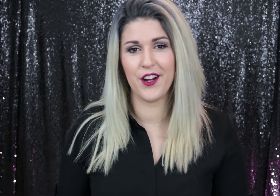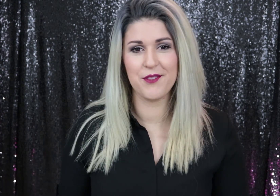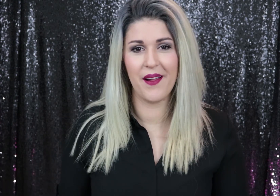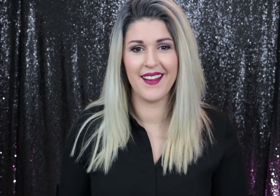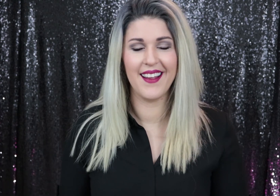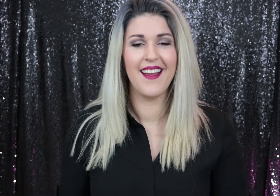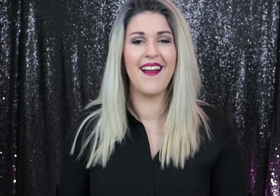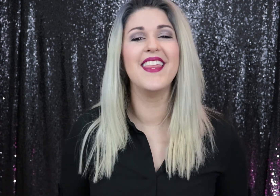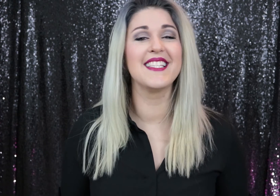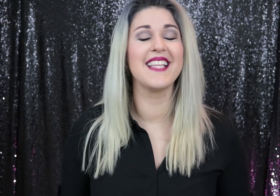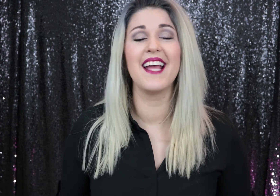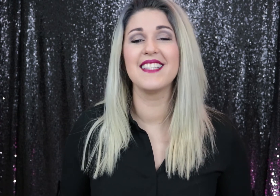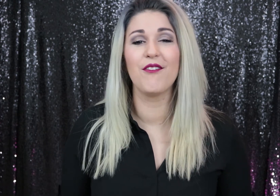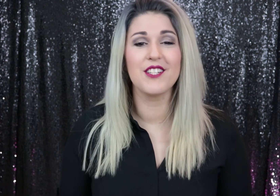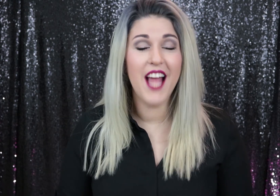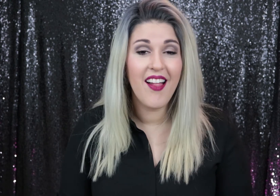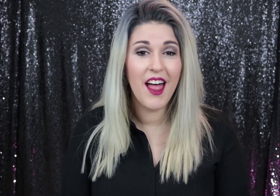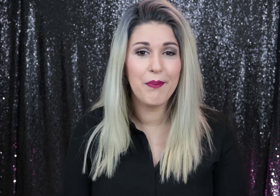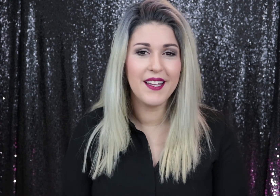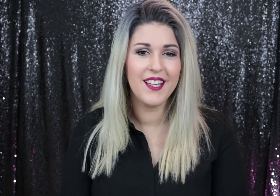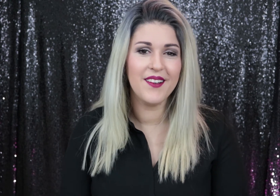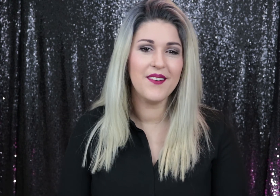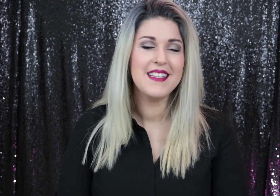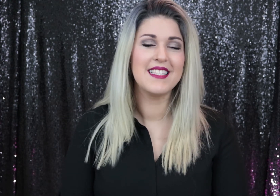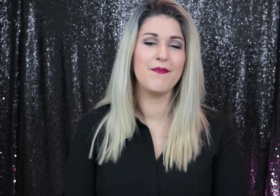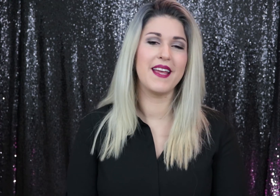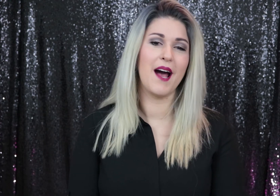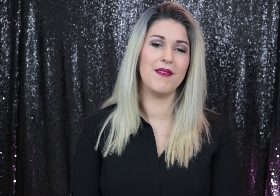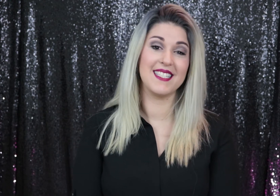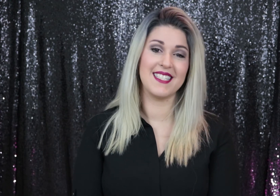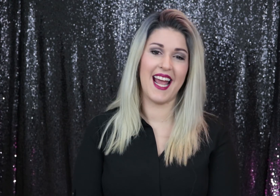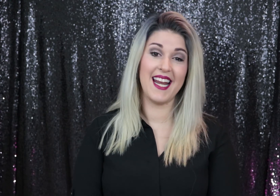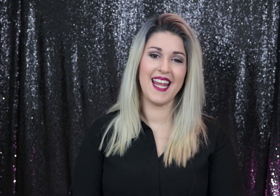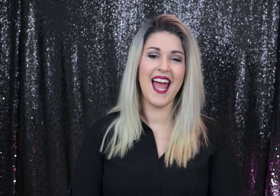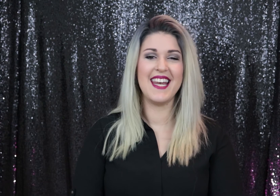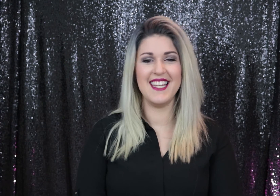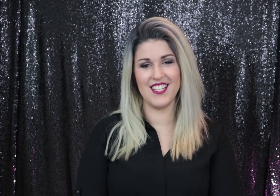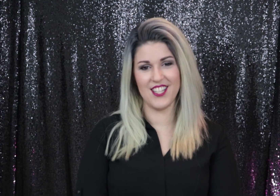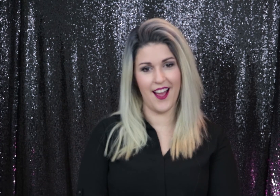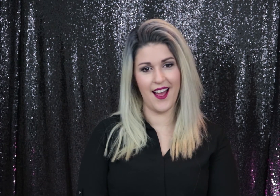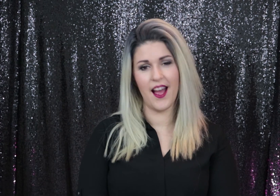finger spelling. This is ASL Rochelle helping you to become a signing and Ninja.